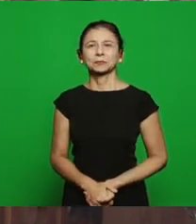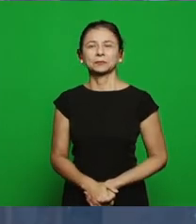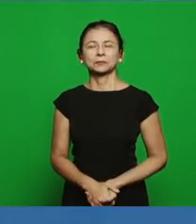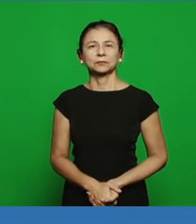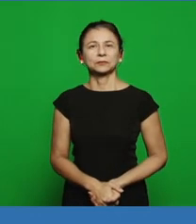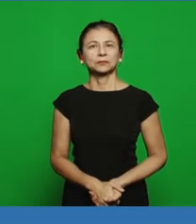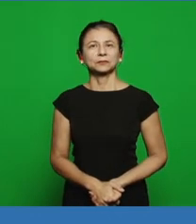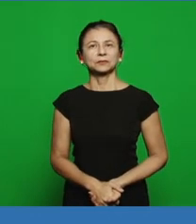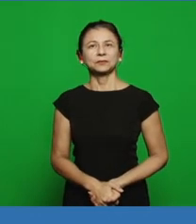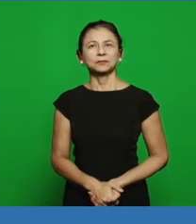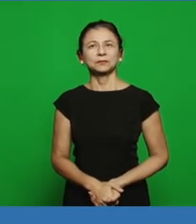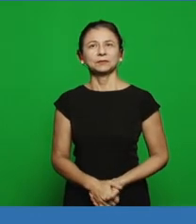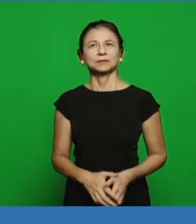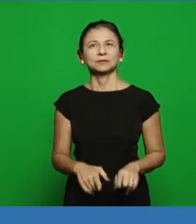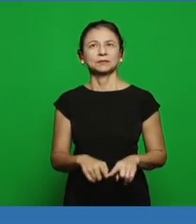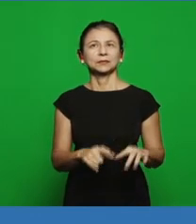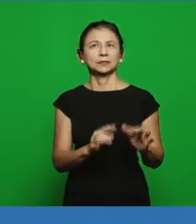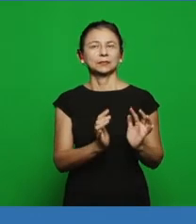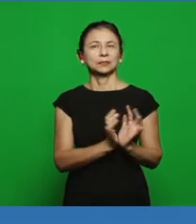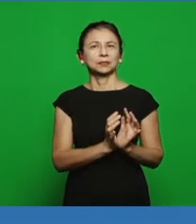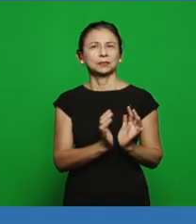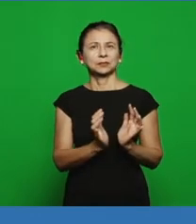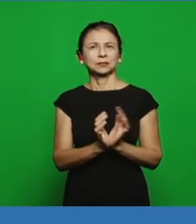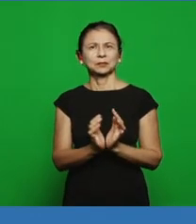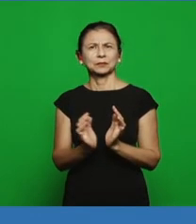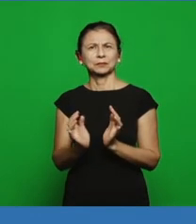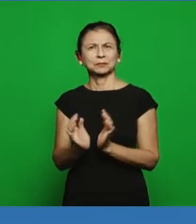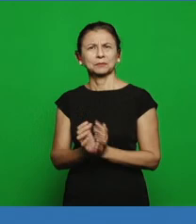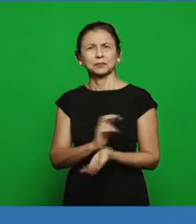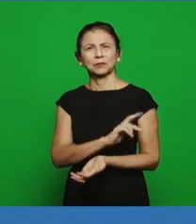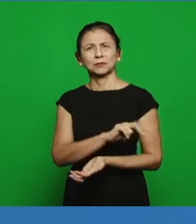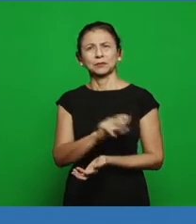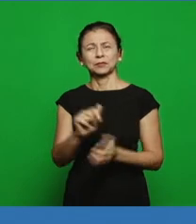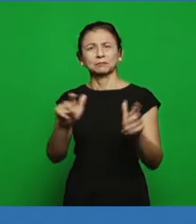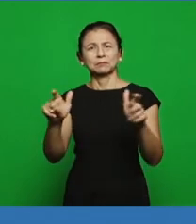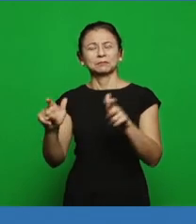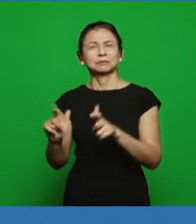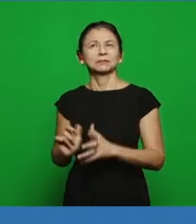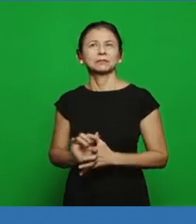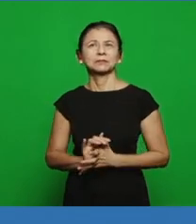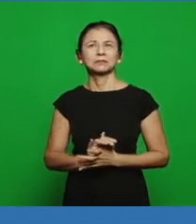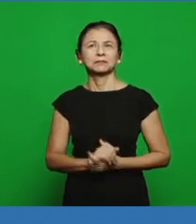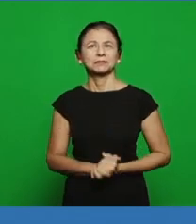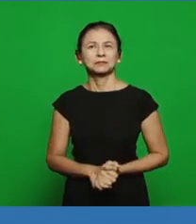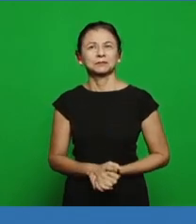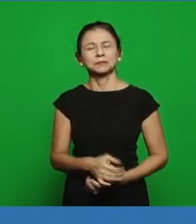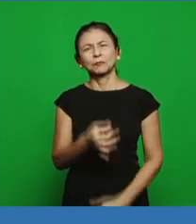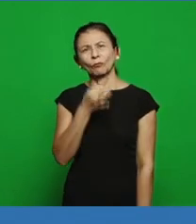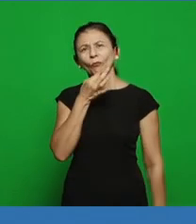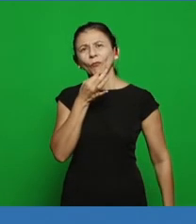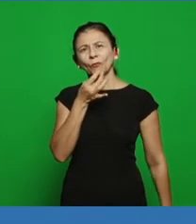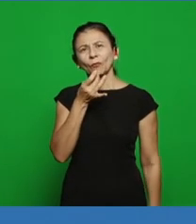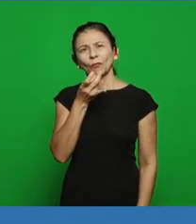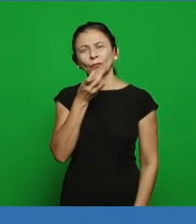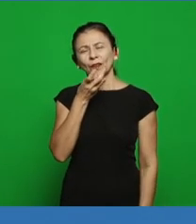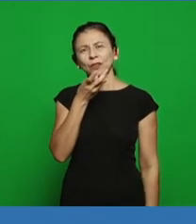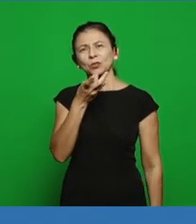we have groups in Jeronimo Monteiro, Guaçuí Cachoeiro de Itapemirim, we have in several